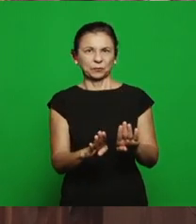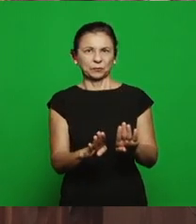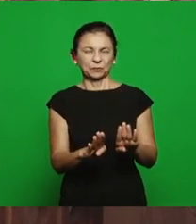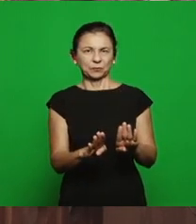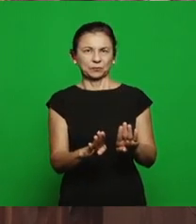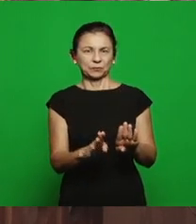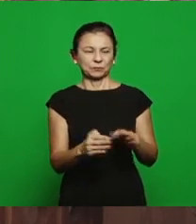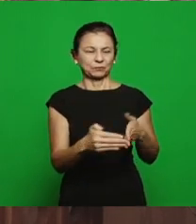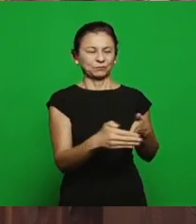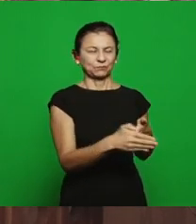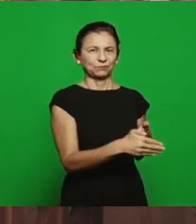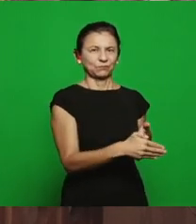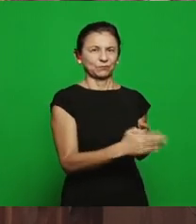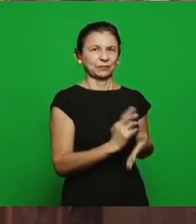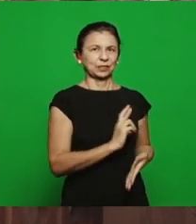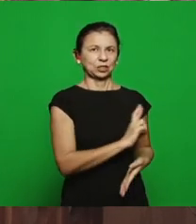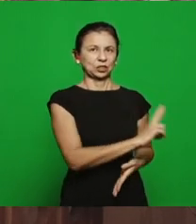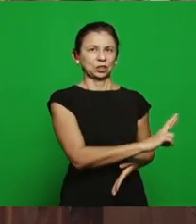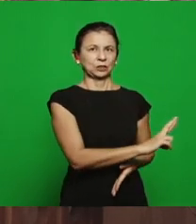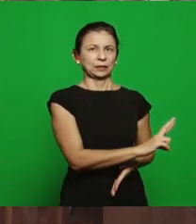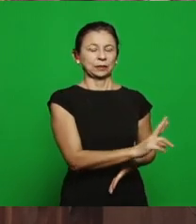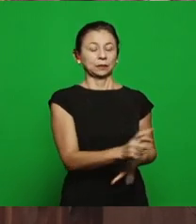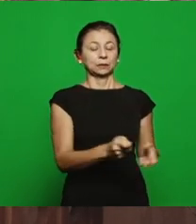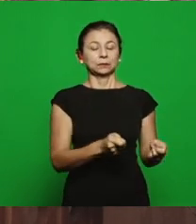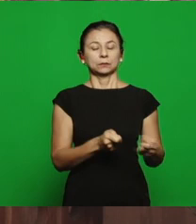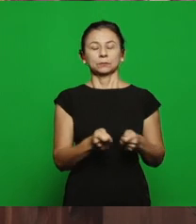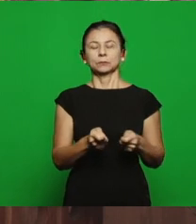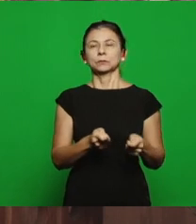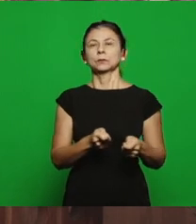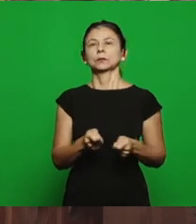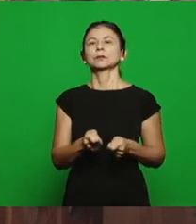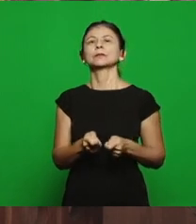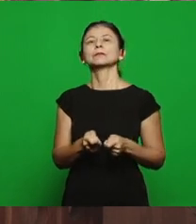the domain of the King upon the vineyard, then comes